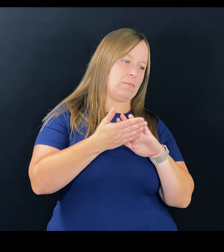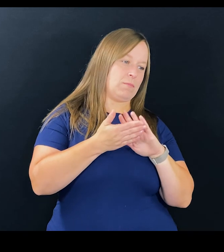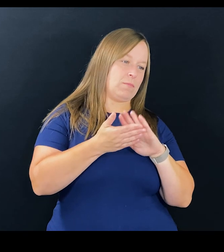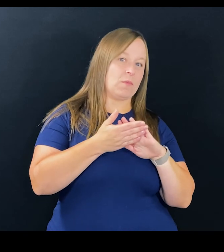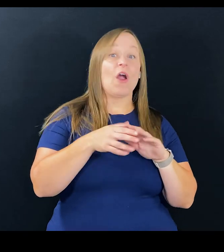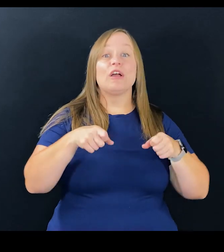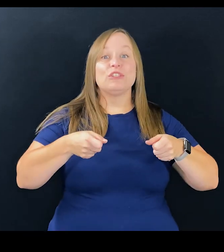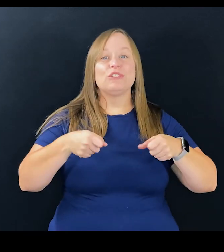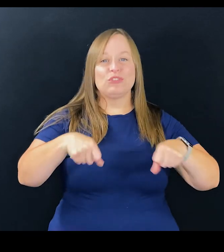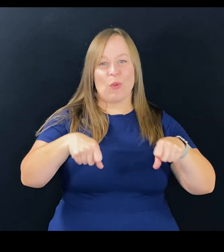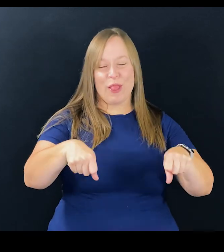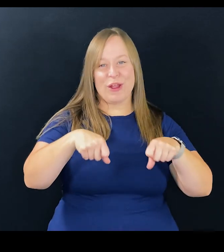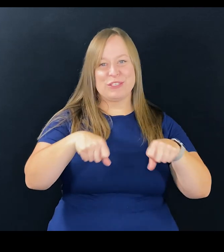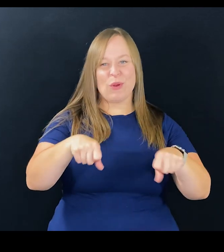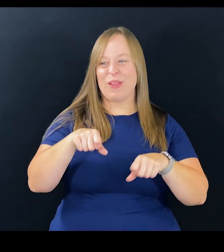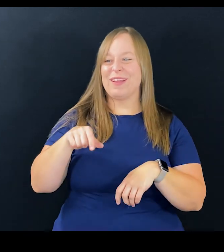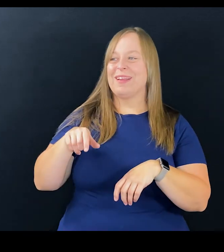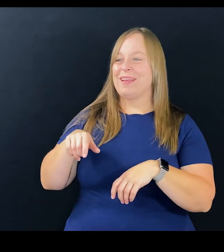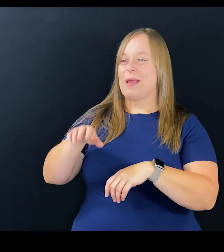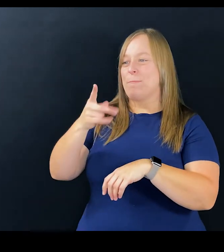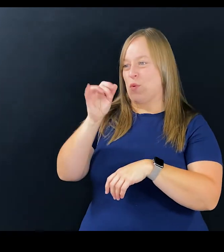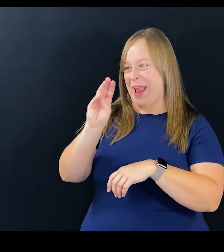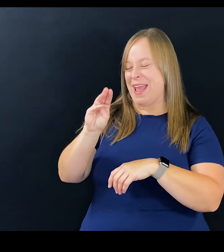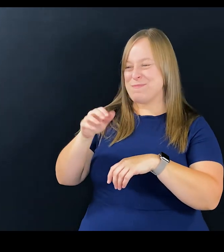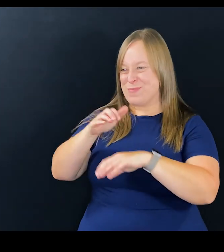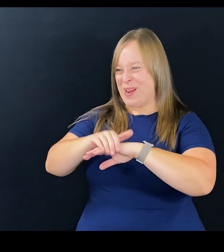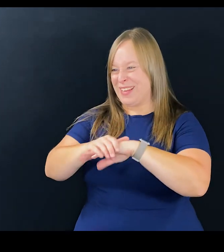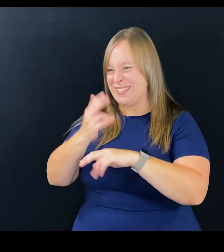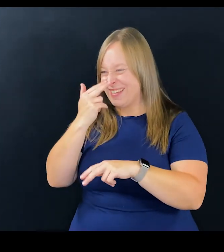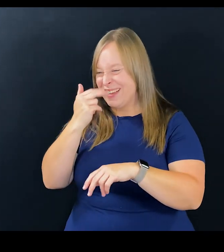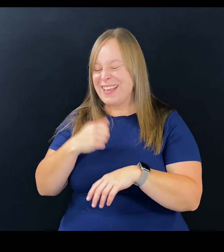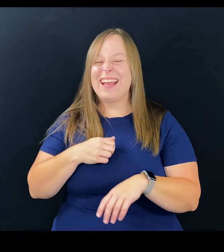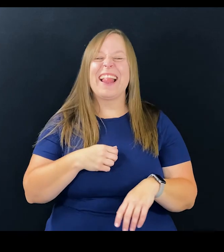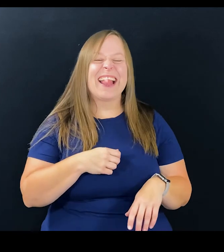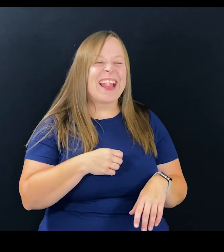A stroller. - Thank you, a stroller. I was going British, I was gonna say pram but that's-